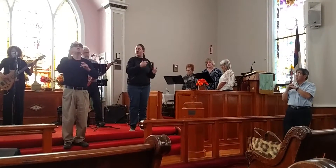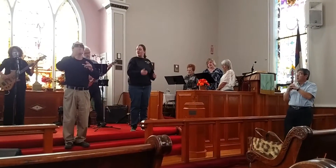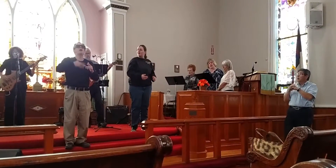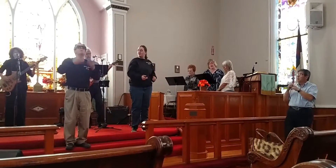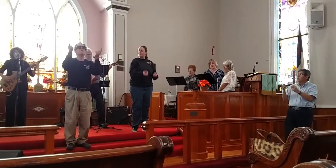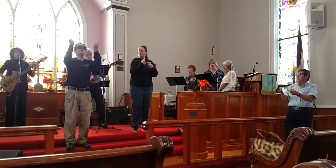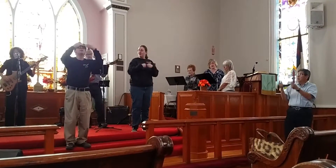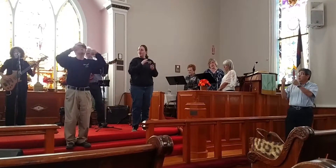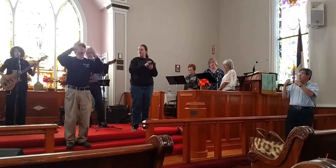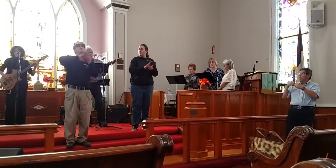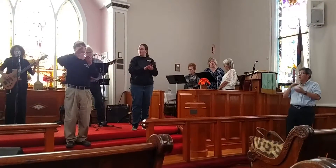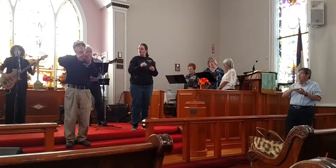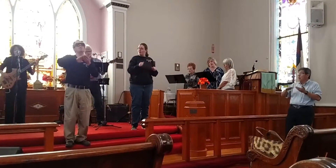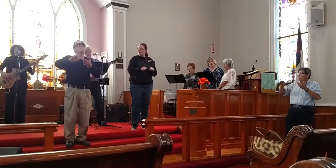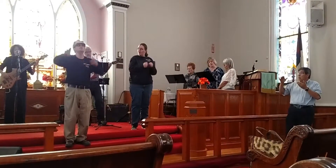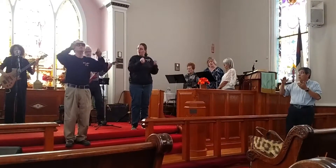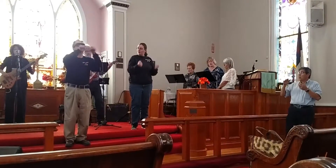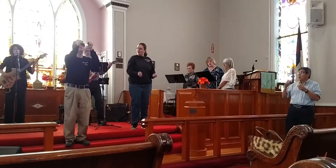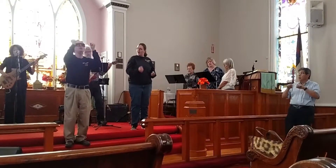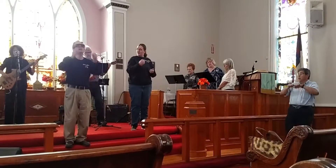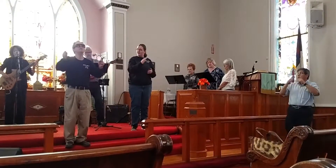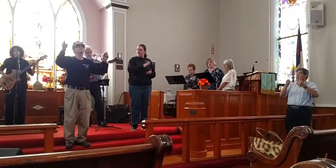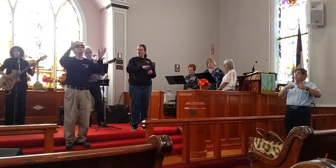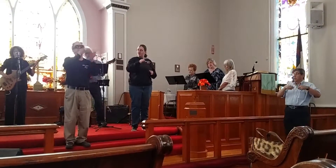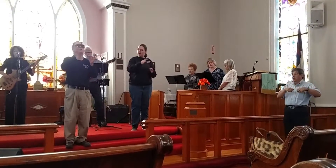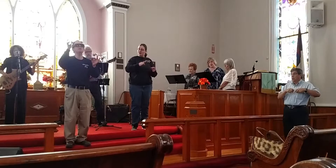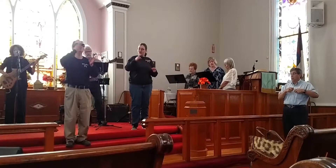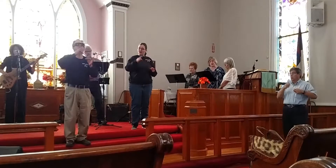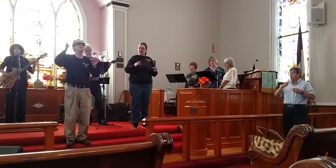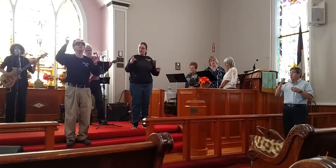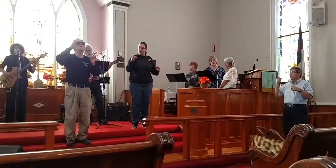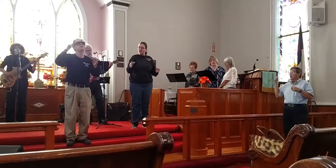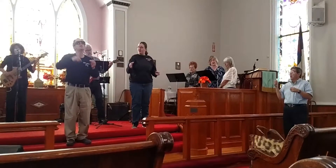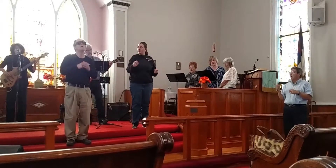Come and heal my broken spirit